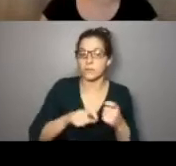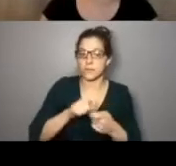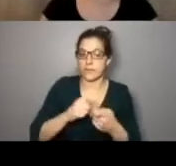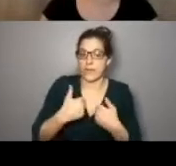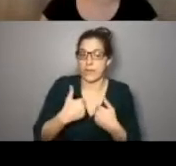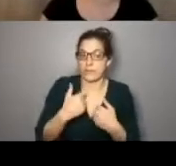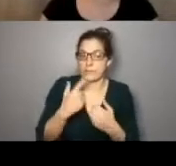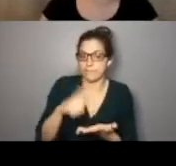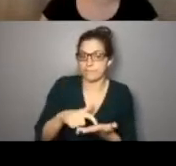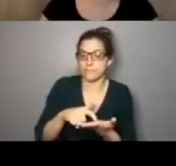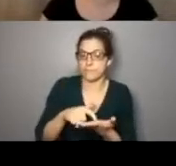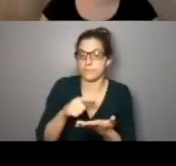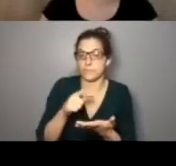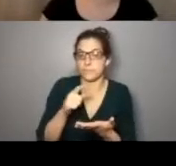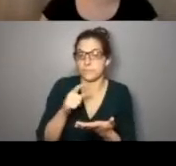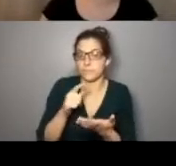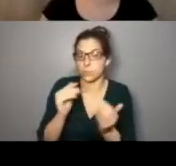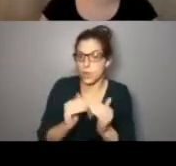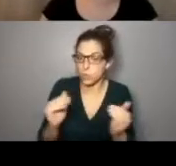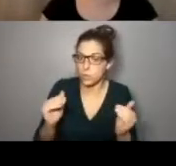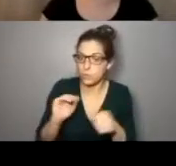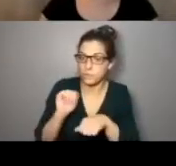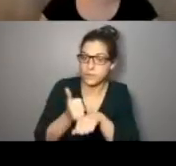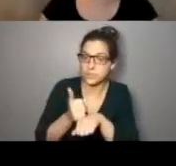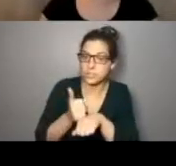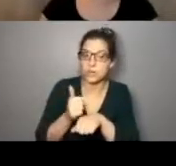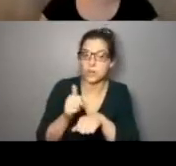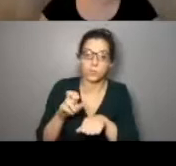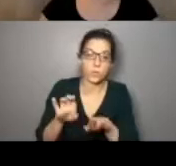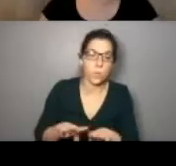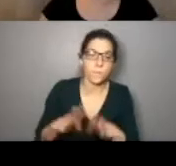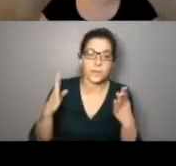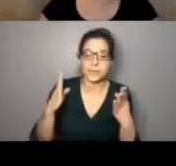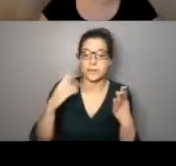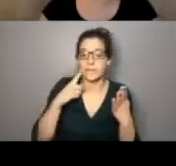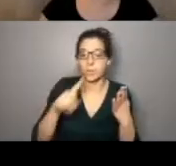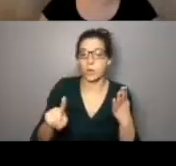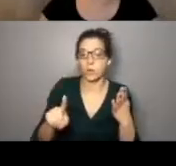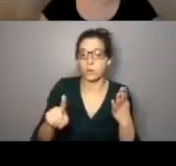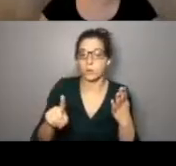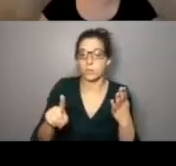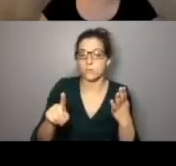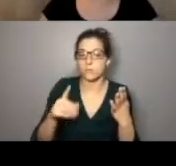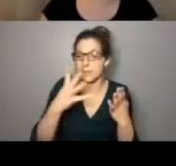an eye to equitable implementation of re-opening protocols for immigrant and